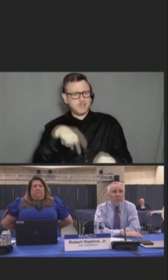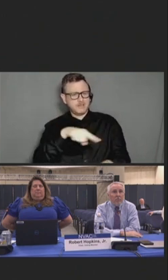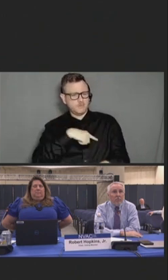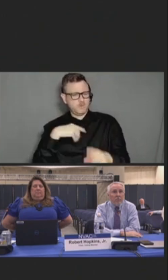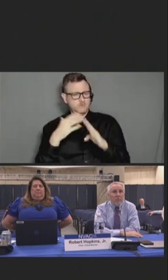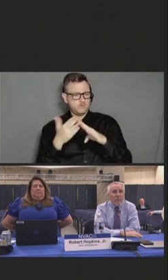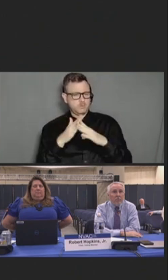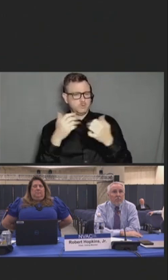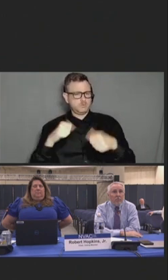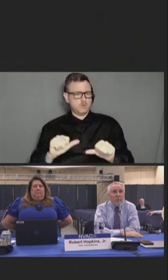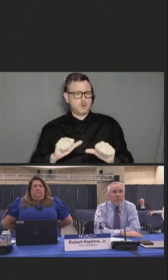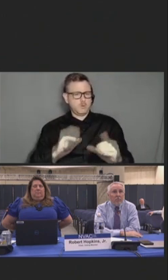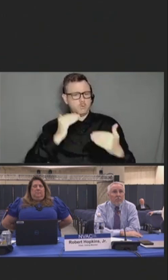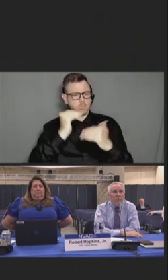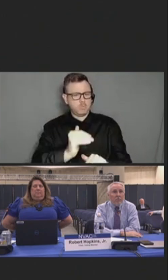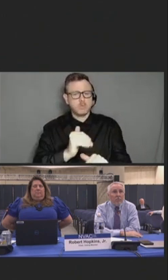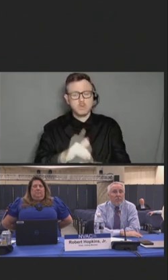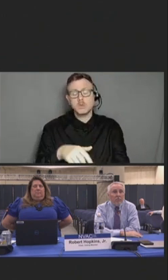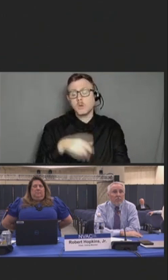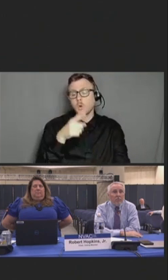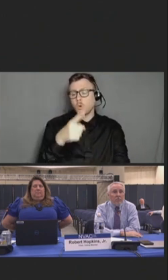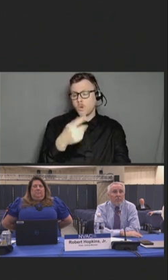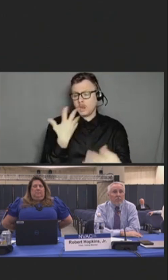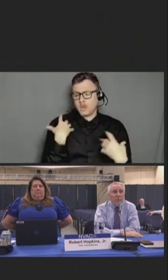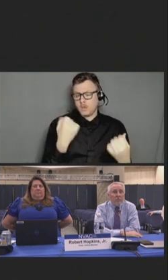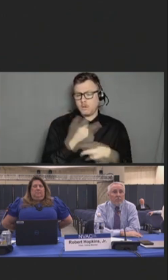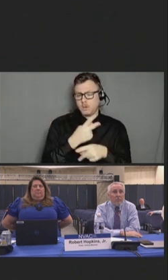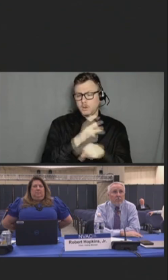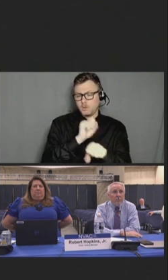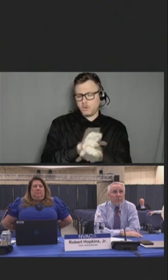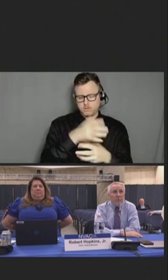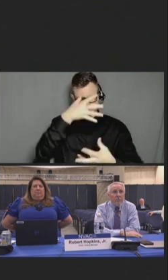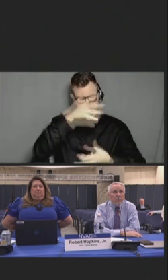Here's a statement from one healthcare worker summarizing their experience.